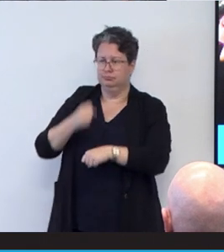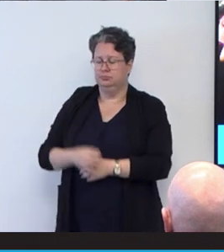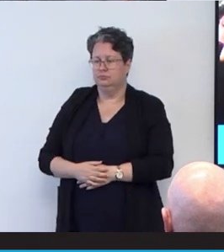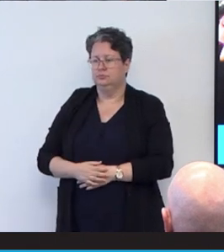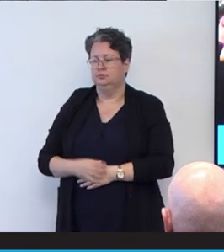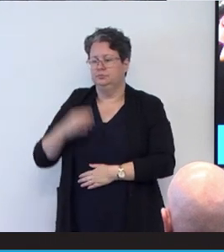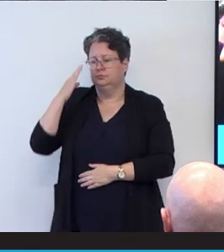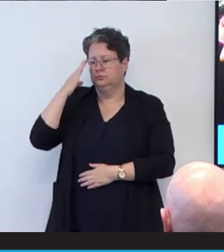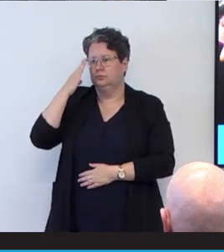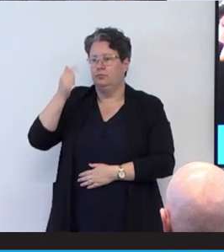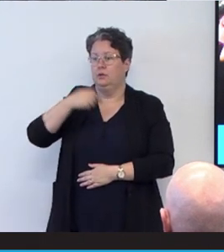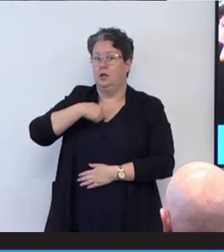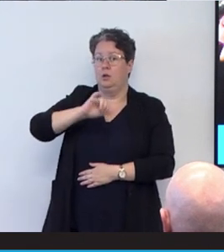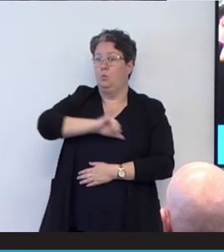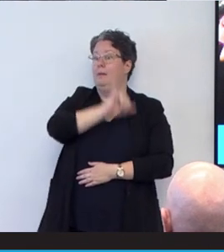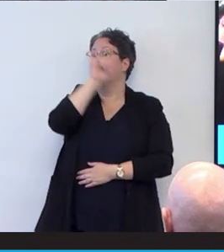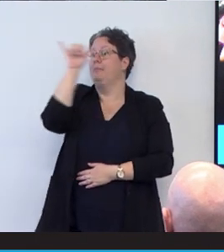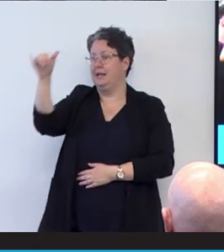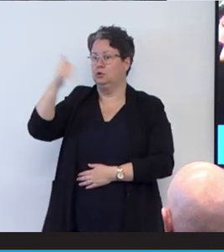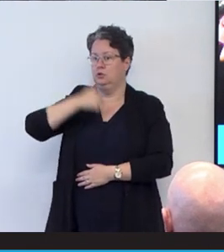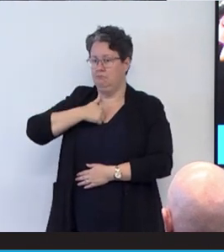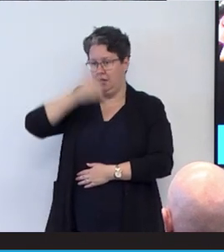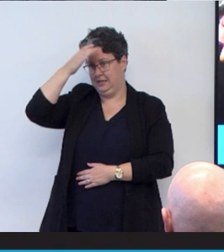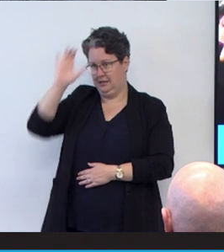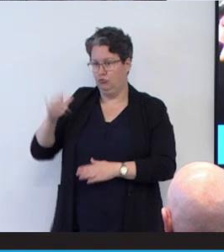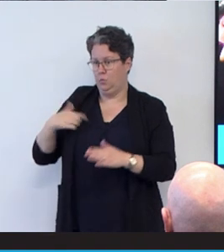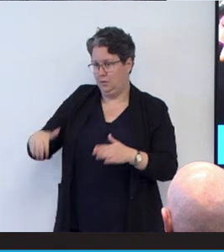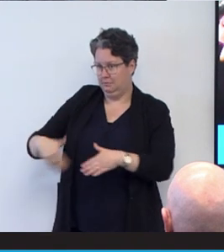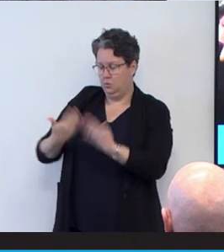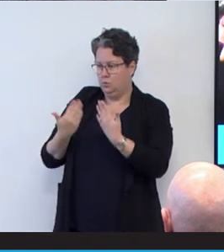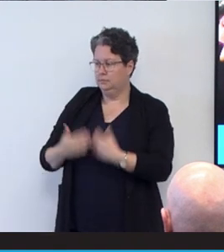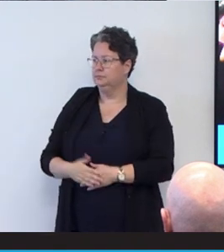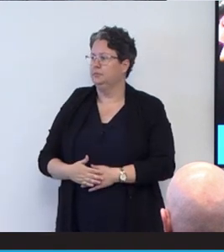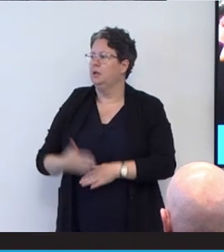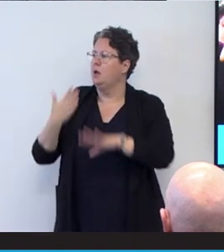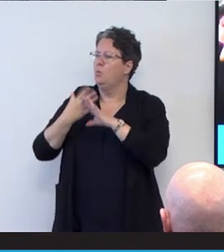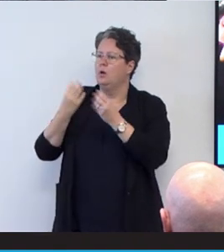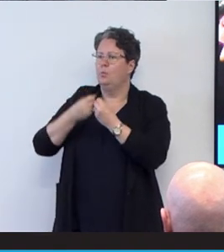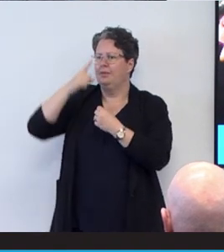I went back to my country of birth and I worked with some people with spinal cord injury.